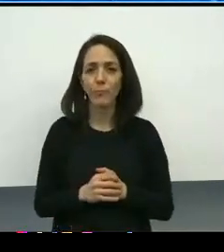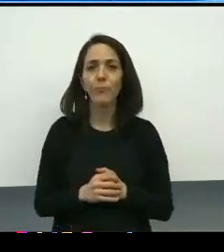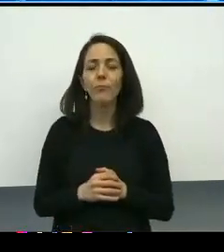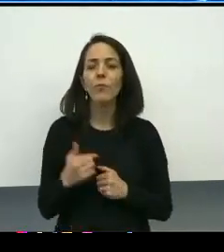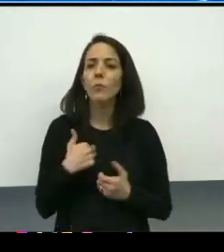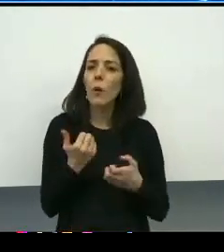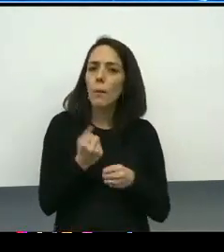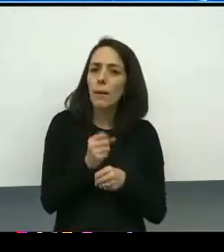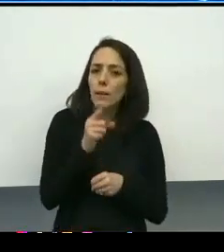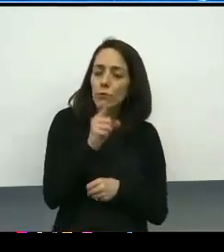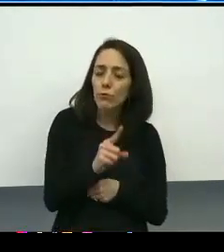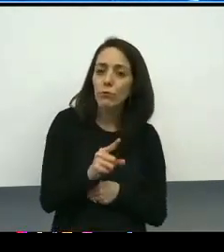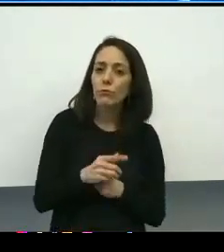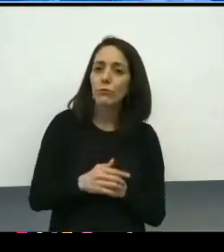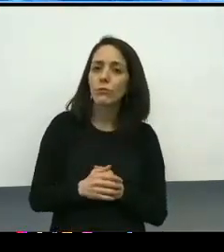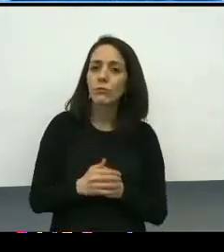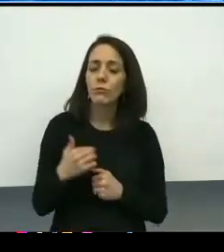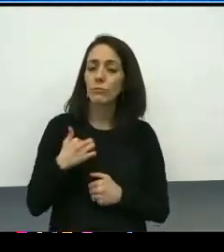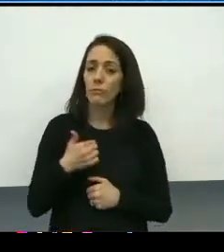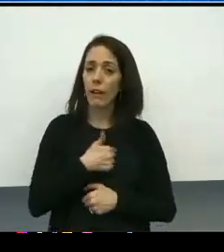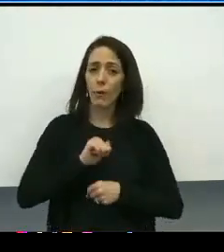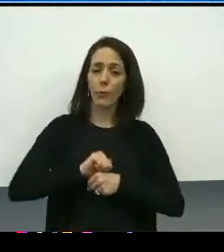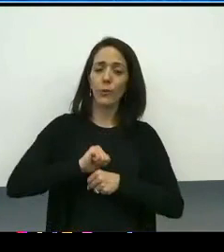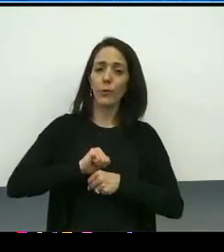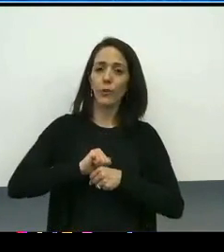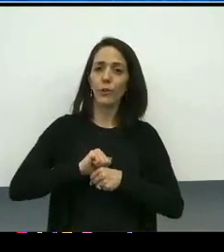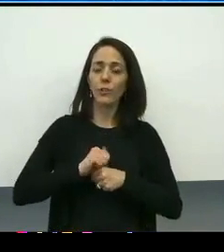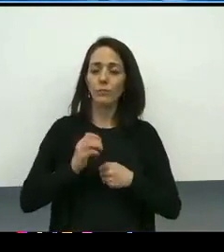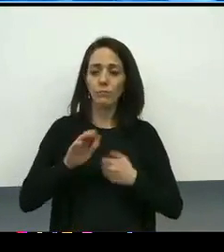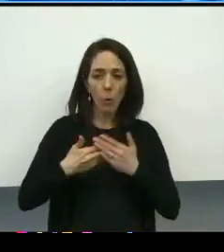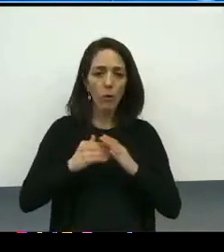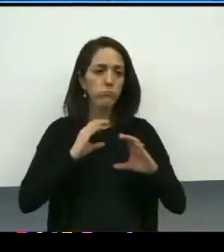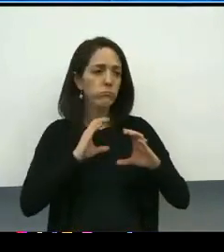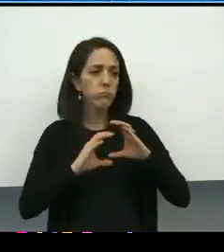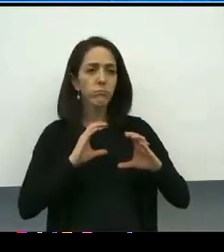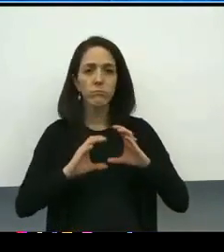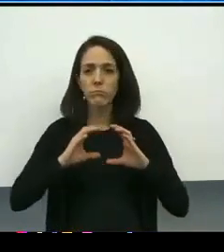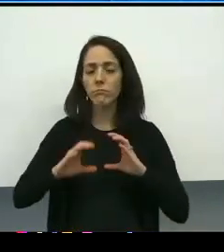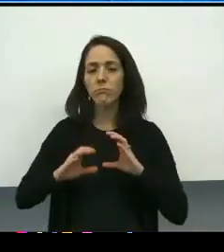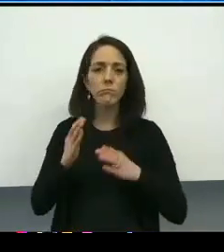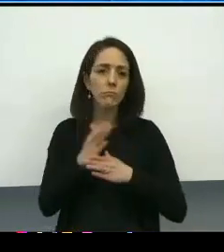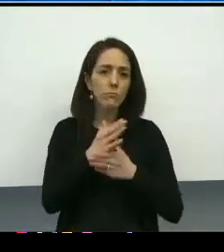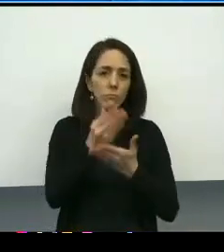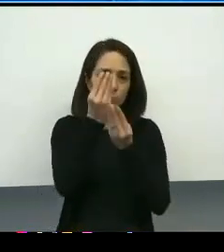that what we were doing, in terms of all of our communications, and what we were sharing in the context